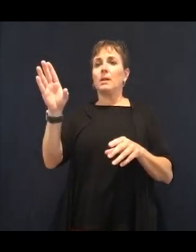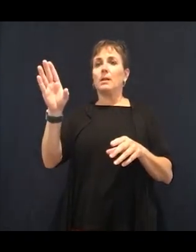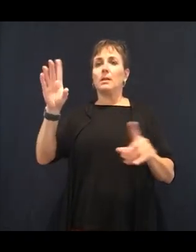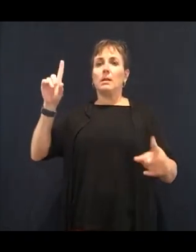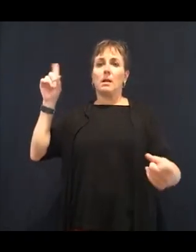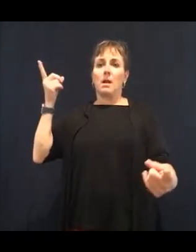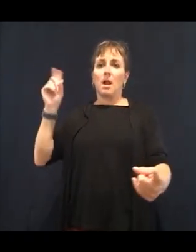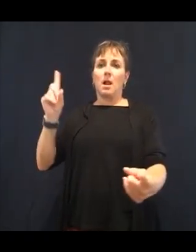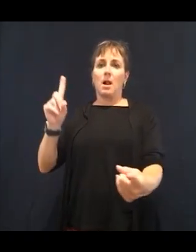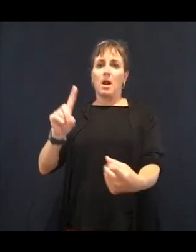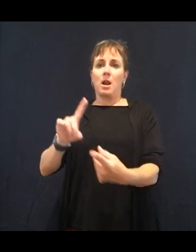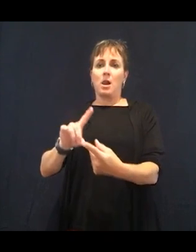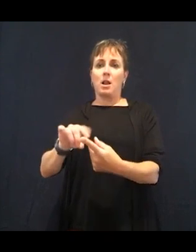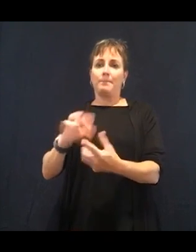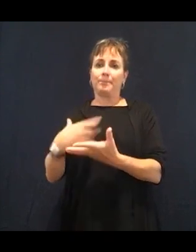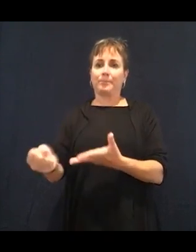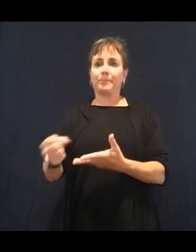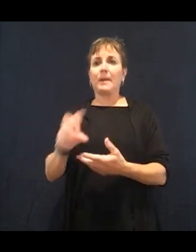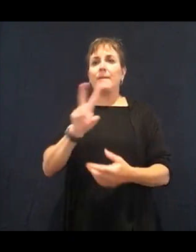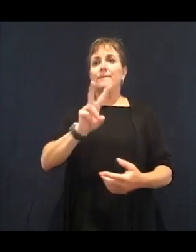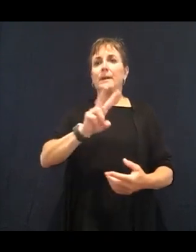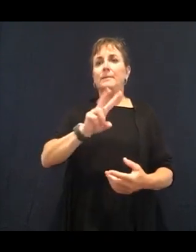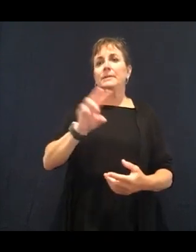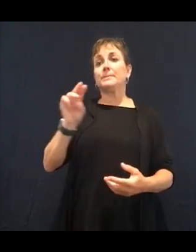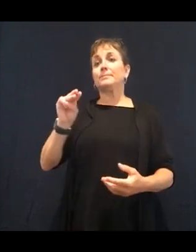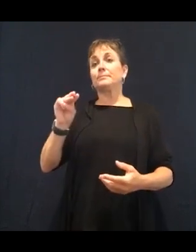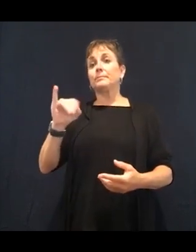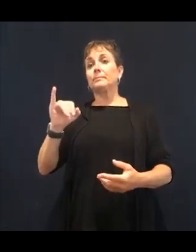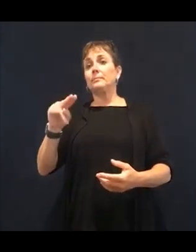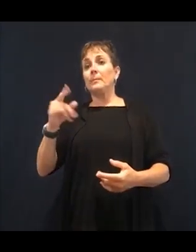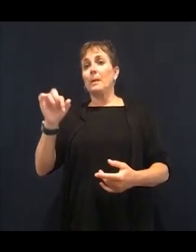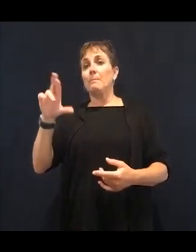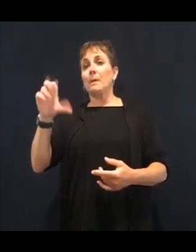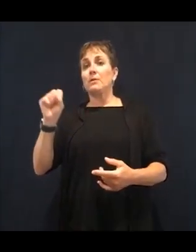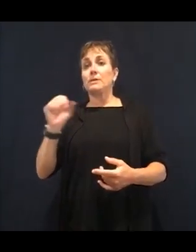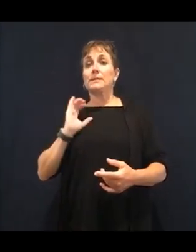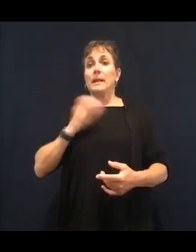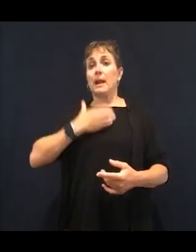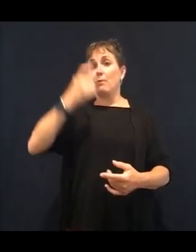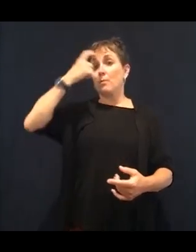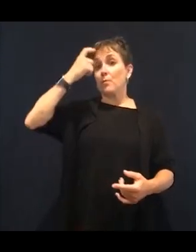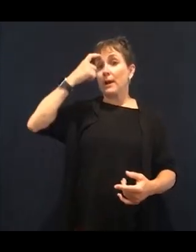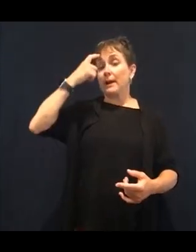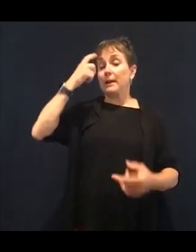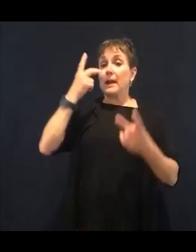OK. Going to talk a little bit more about that.